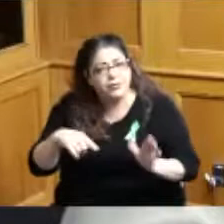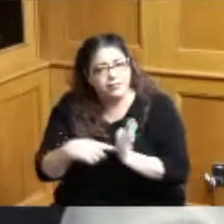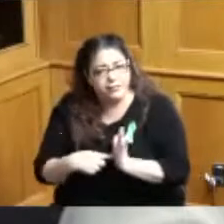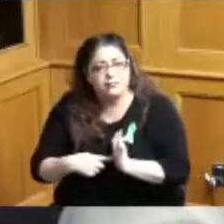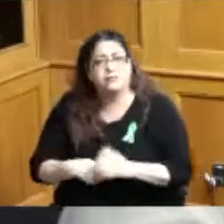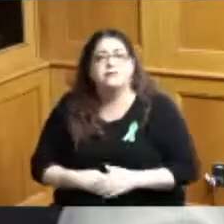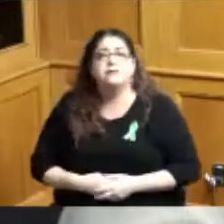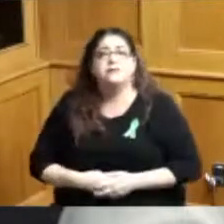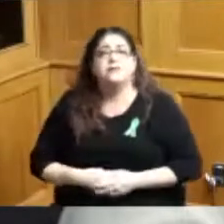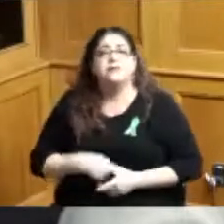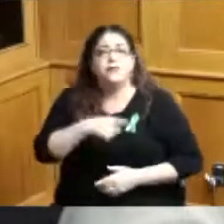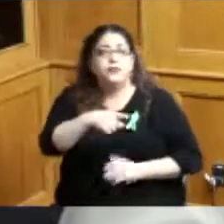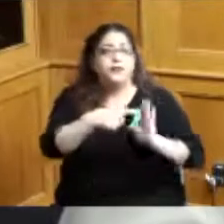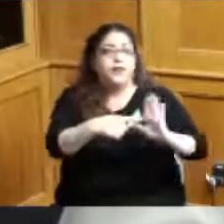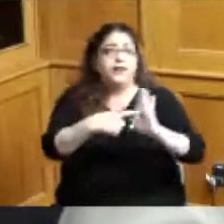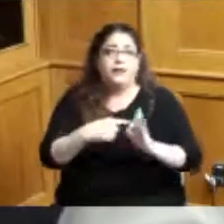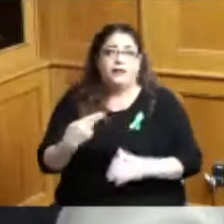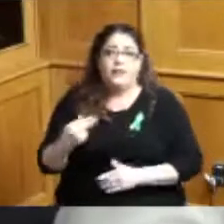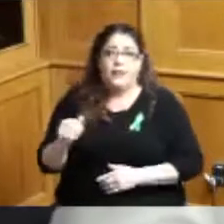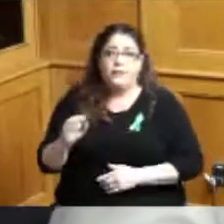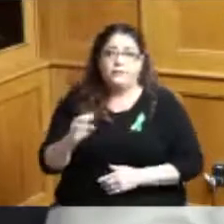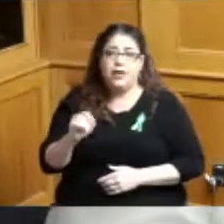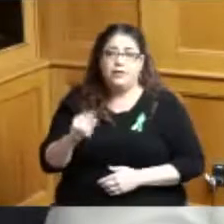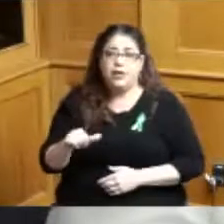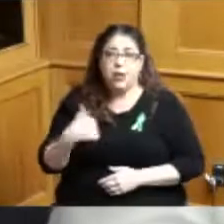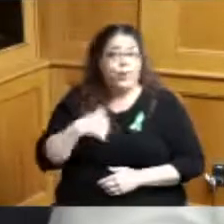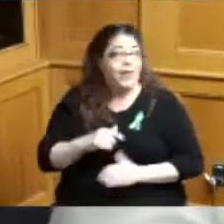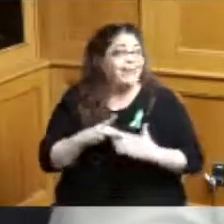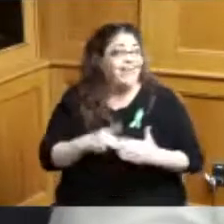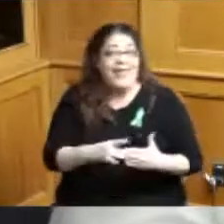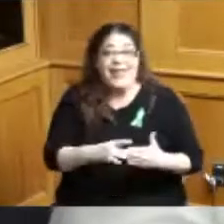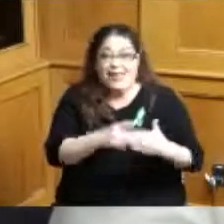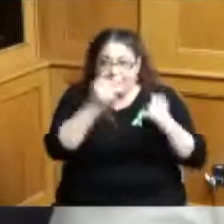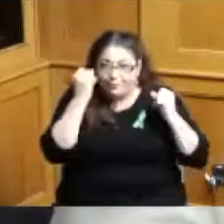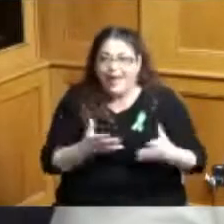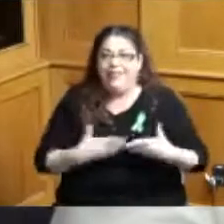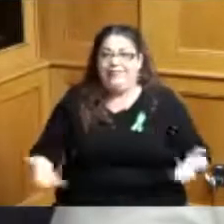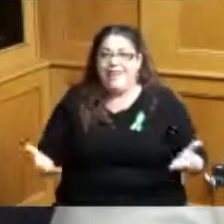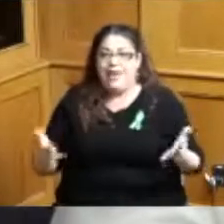as you've indicated Hamilton County we're leading in a lot of stuff so we got a lot to brag about